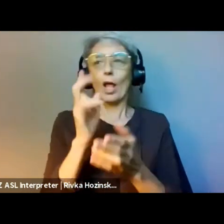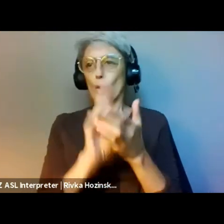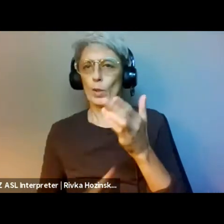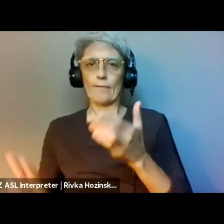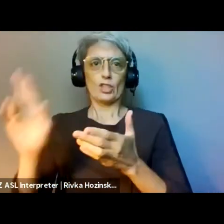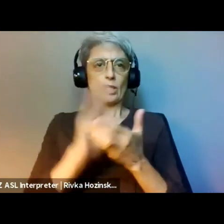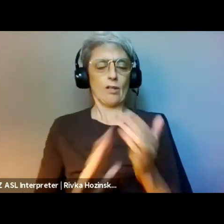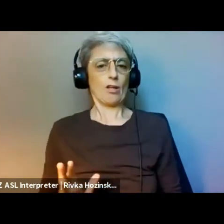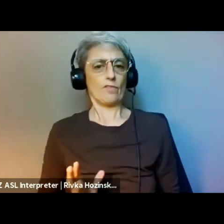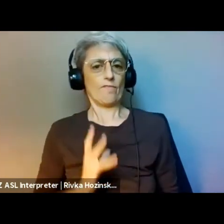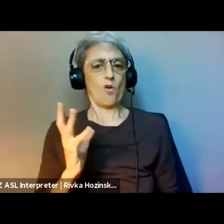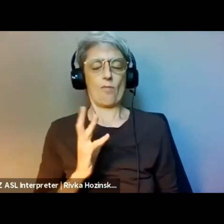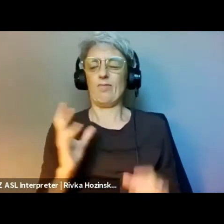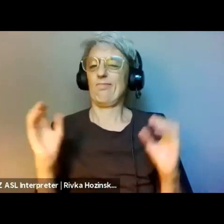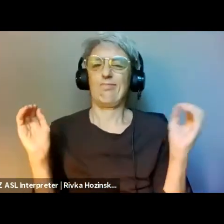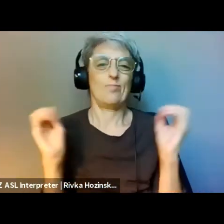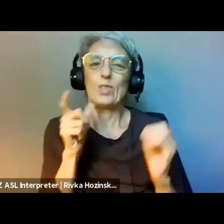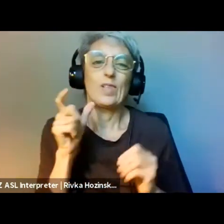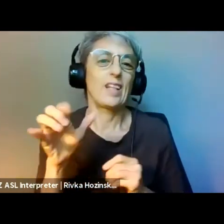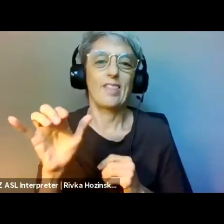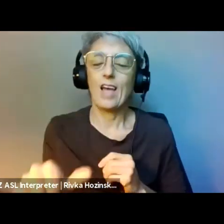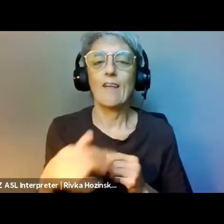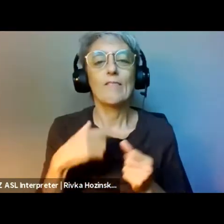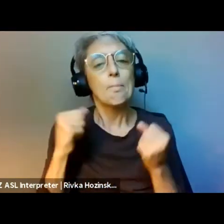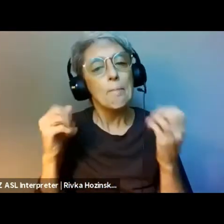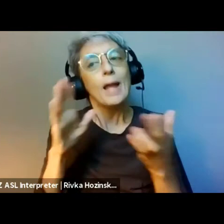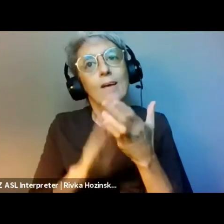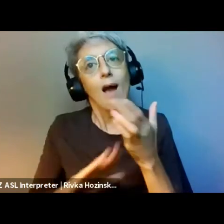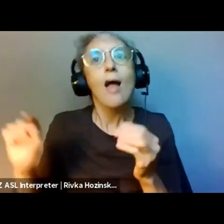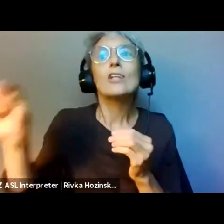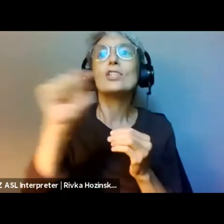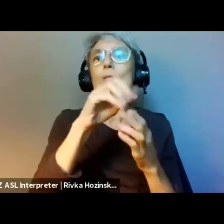Welcome, Carlos. We'd love to now turn it over to our presenters.